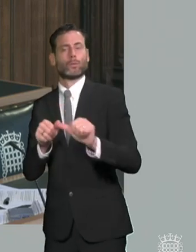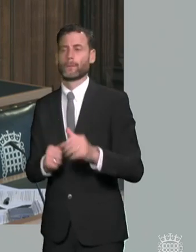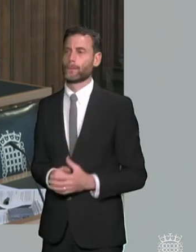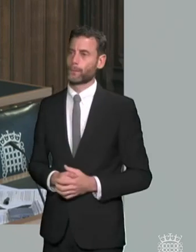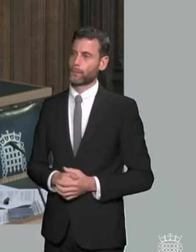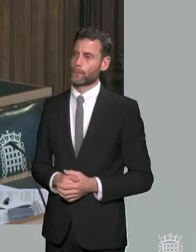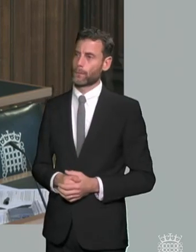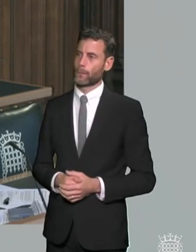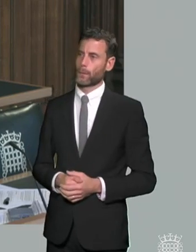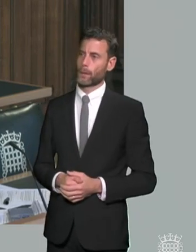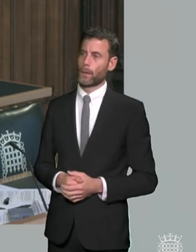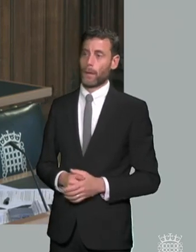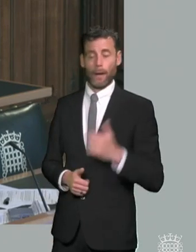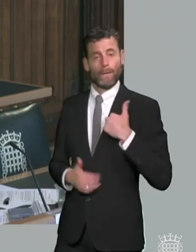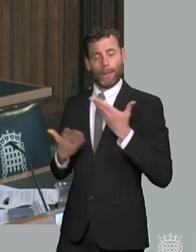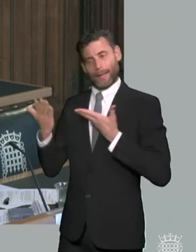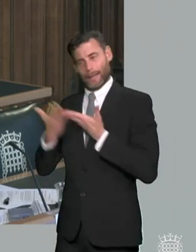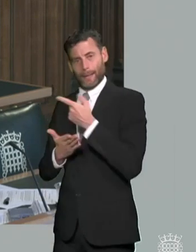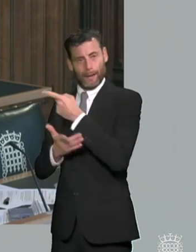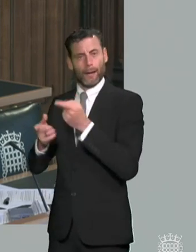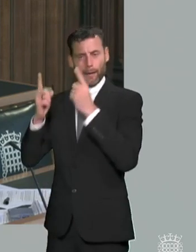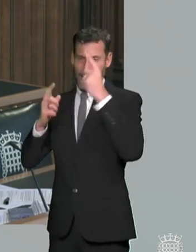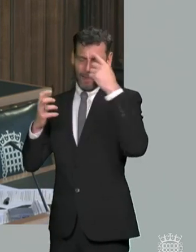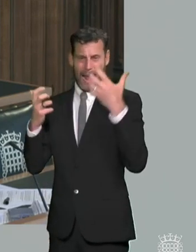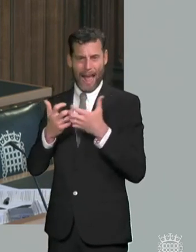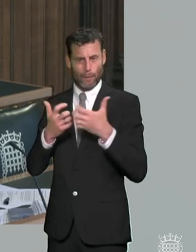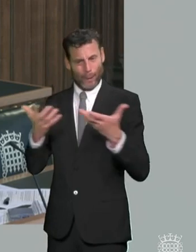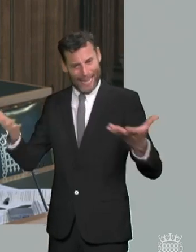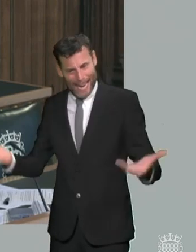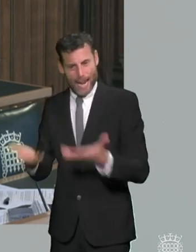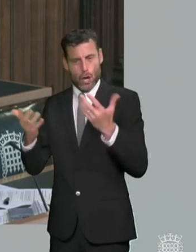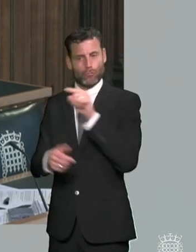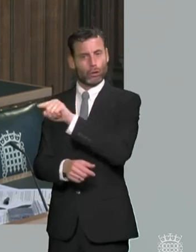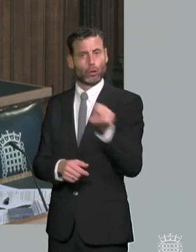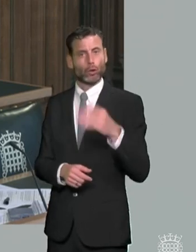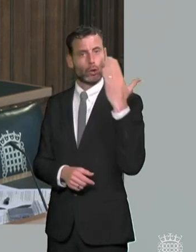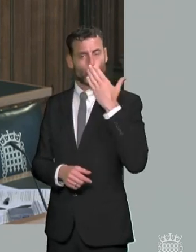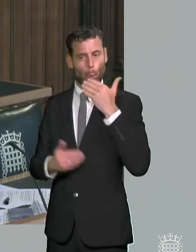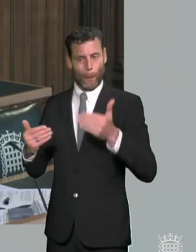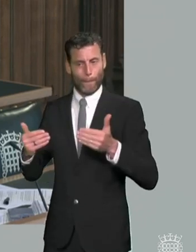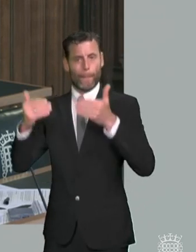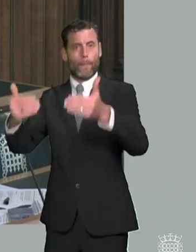provide better incentives um some do feel that the new ofsted framework is a step forward and